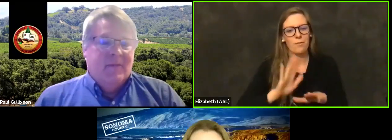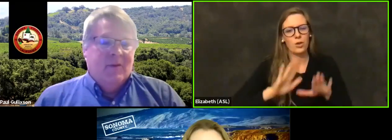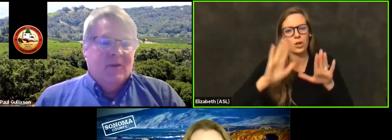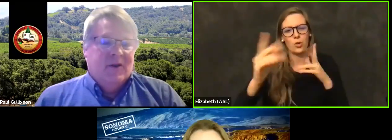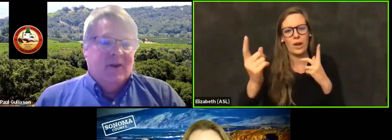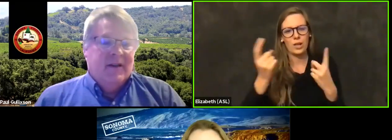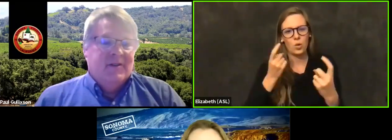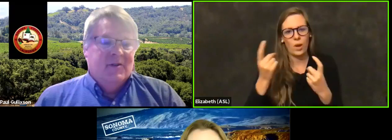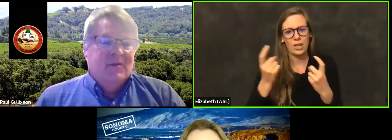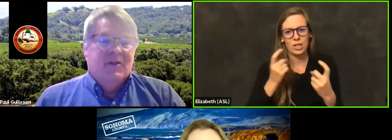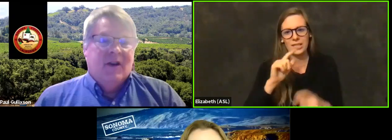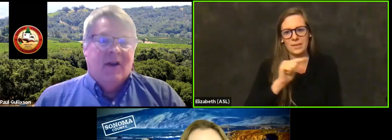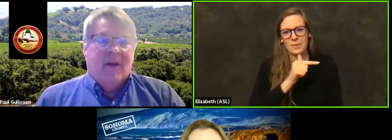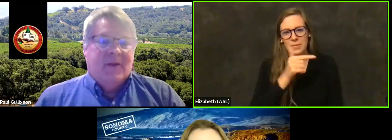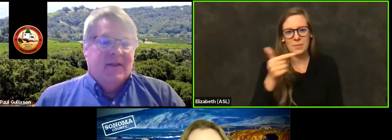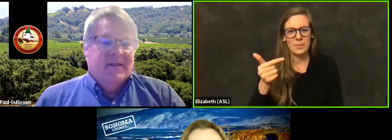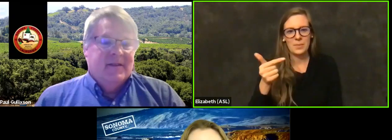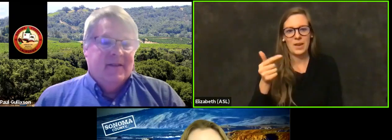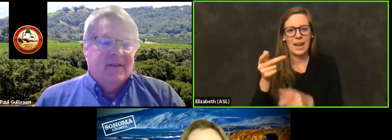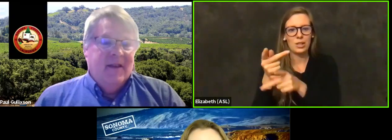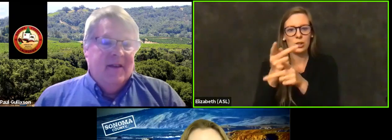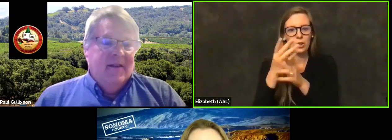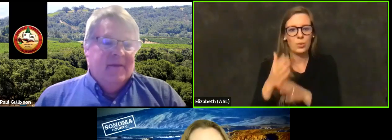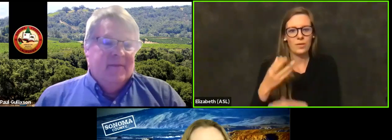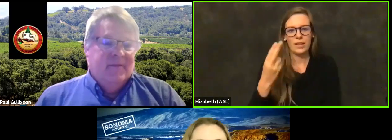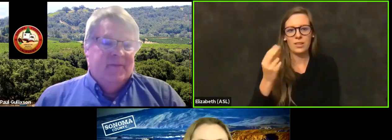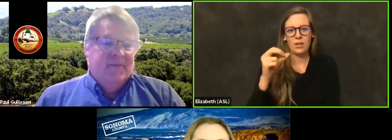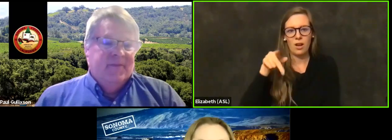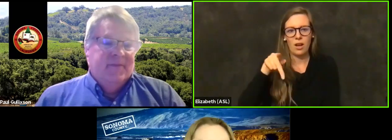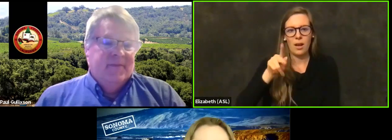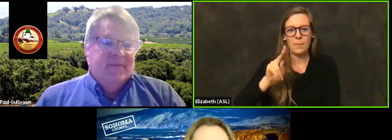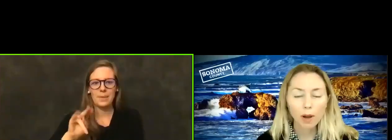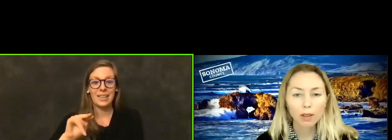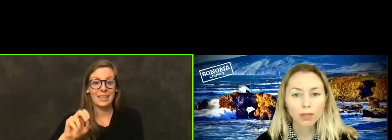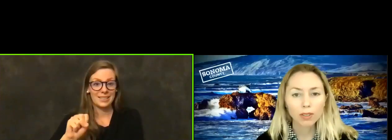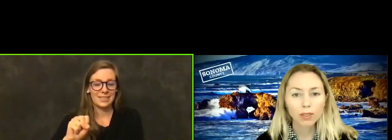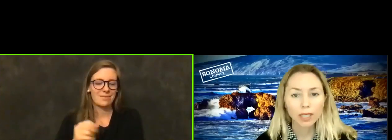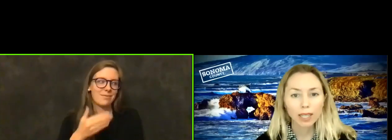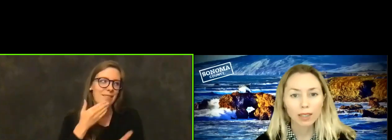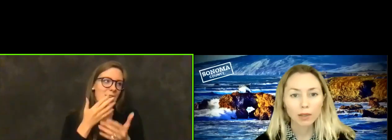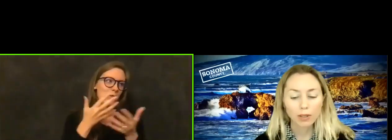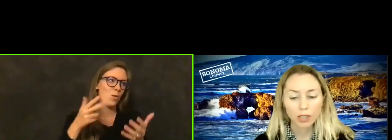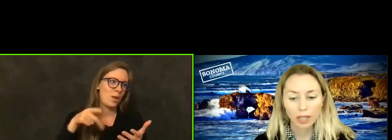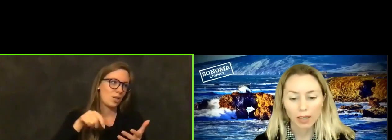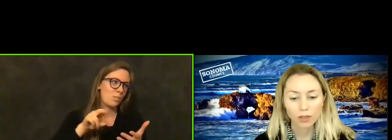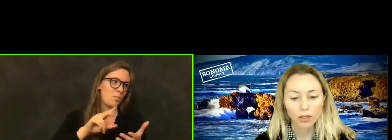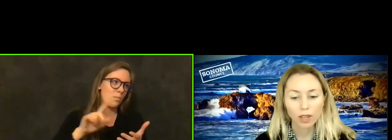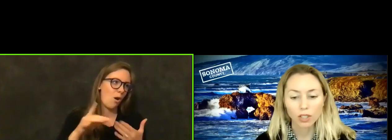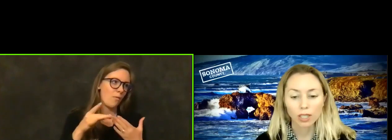And I'm going to return it to Chair Hopkins'. Thank you so much, Paul, for leading the question and answer session.